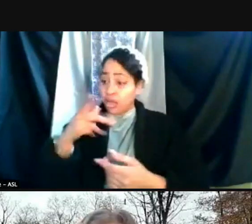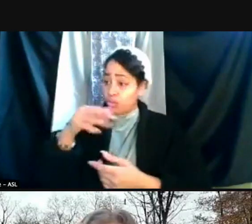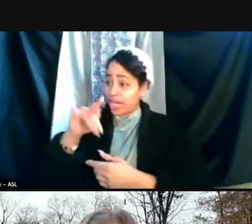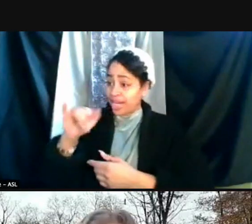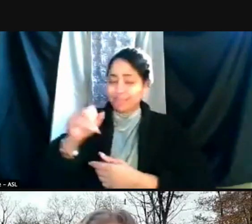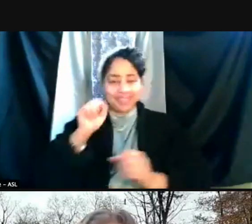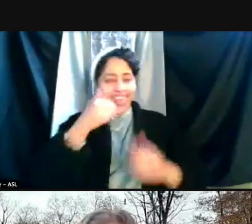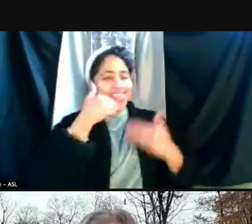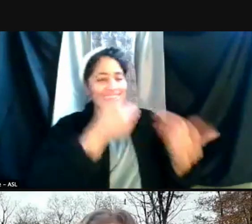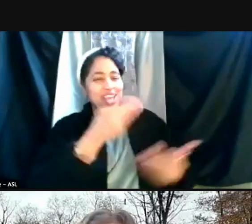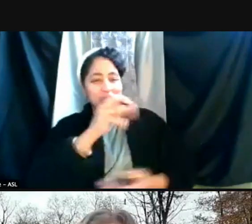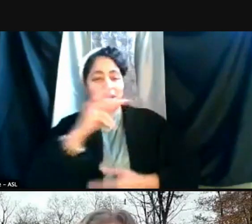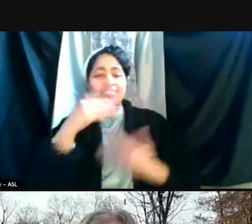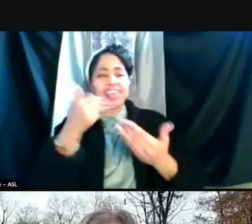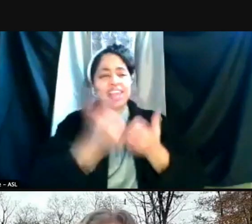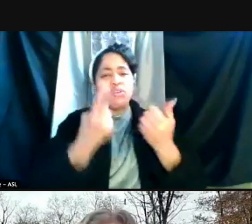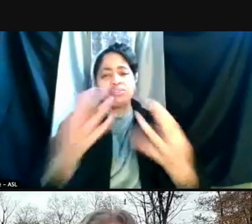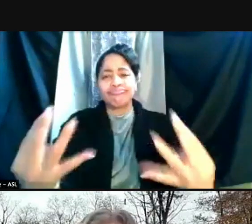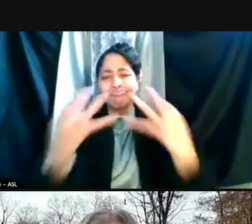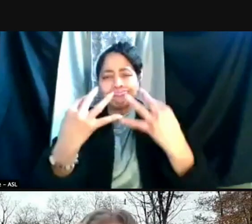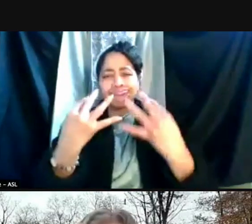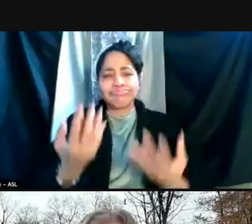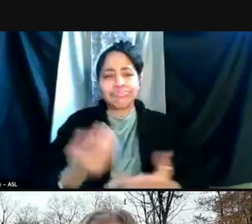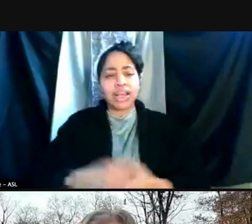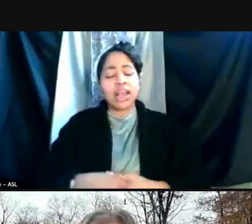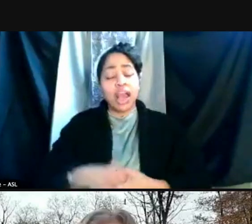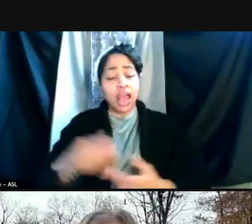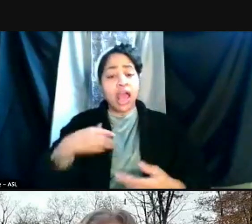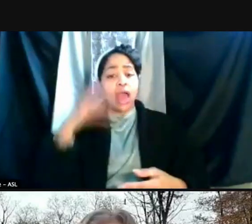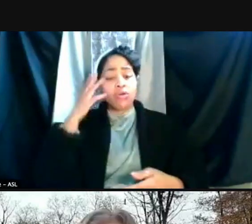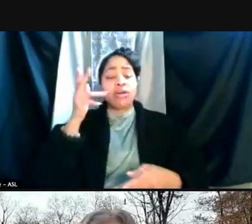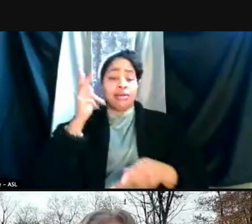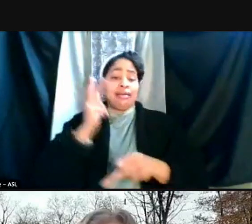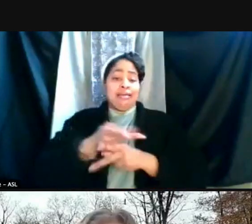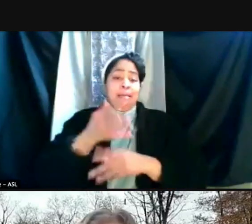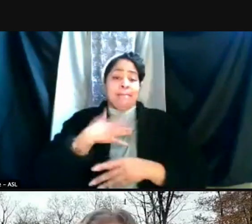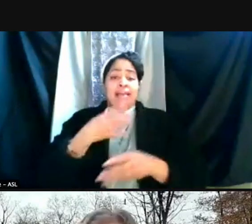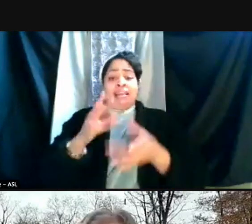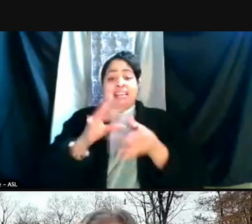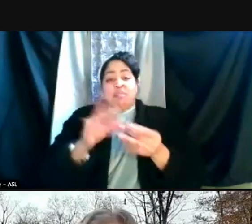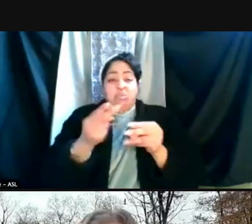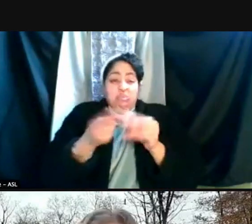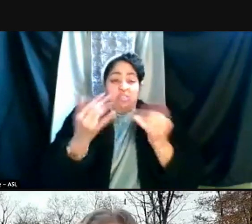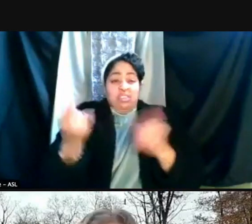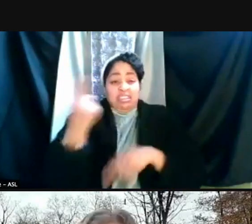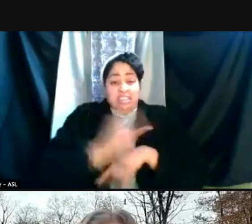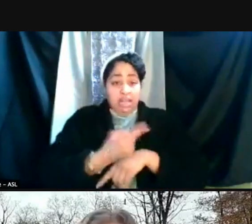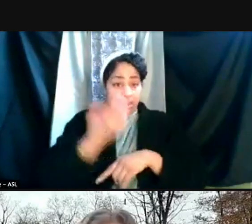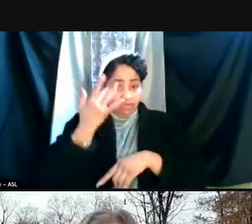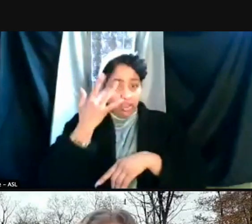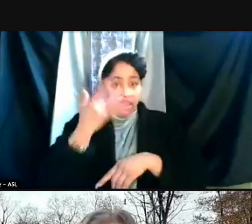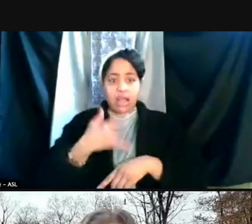And thank you everyone for joining us today. So I'm gonna keep my comments pretty brief today because we'll be digging into this a little deeper